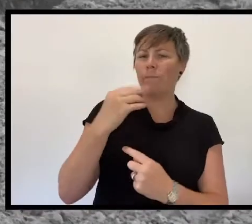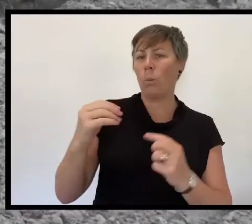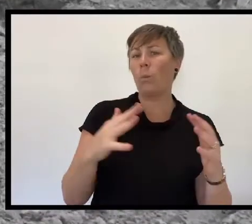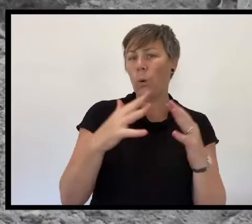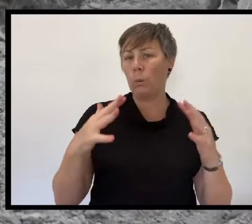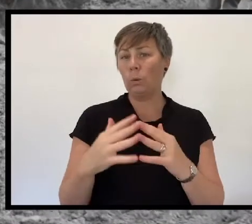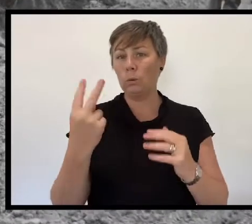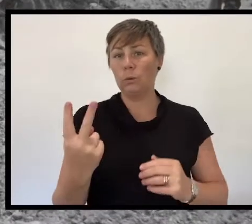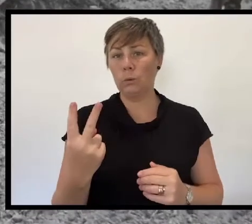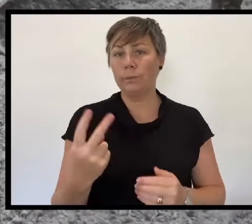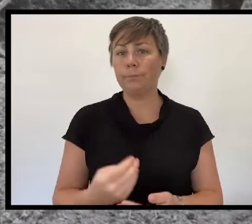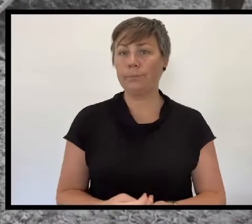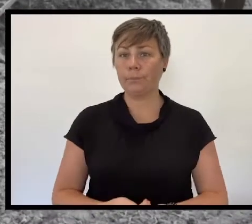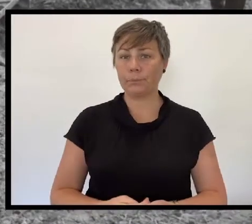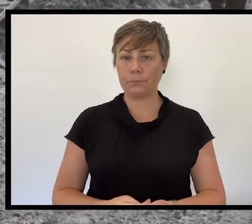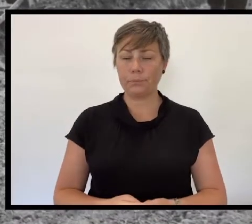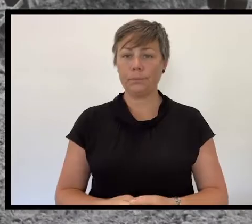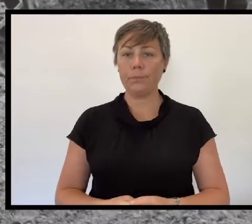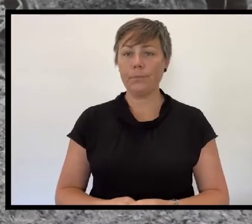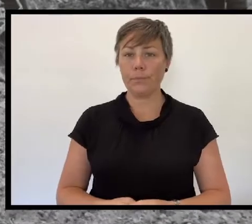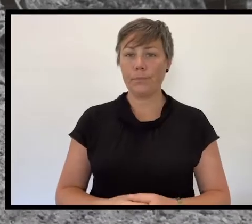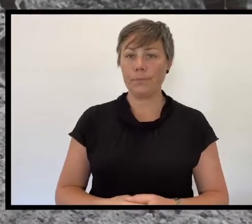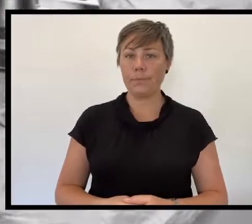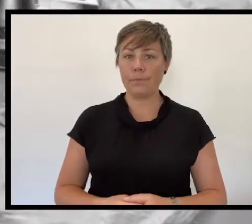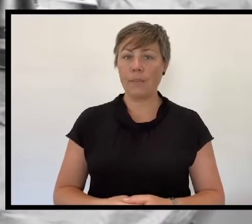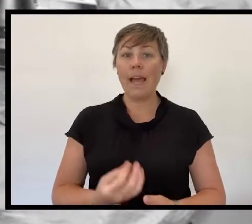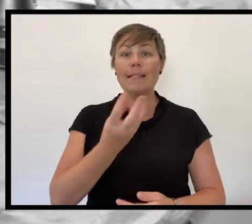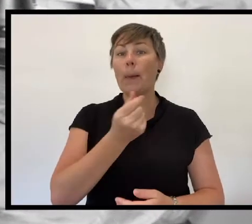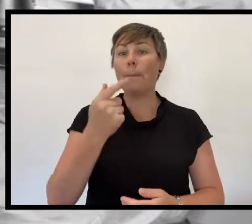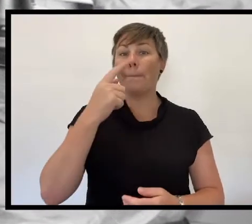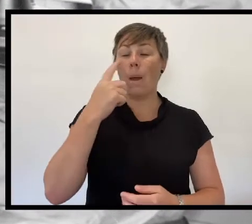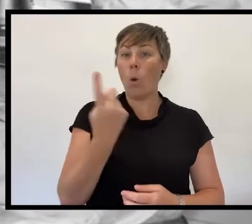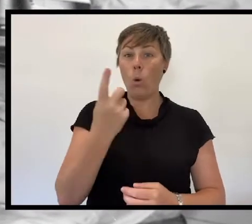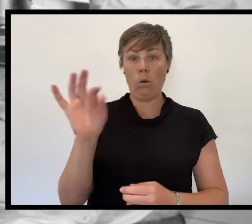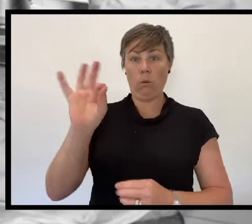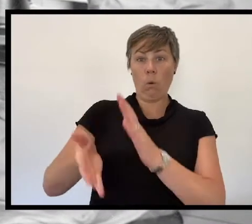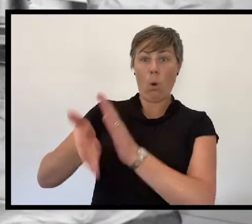Those who were here, on the home front, experienced massive upheaval.